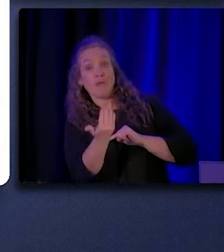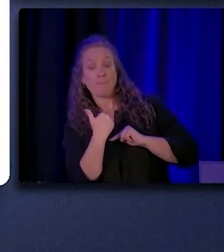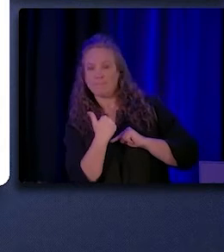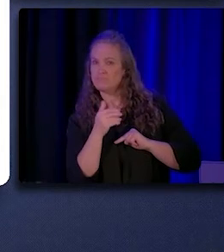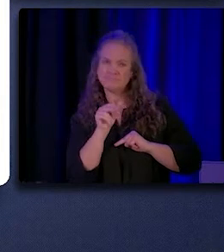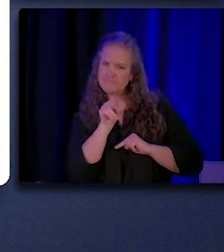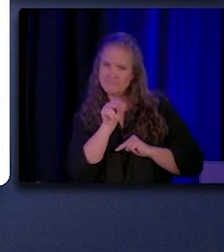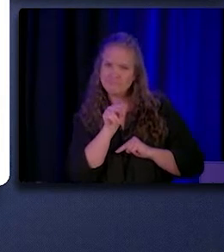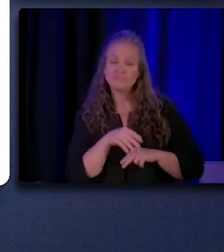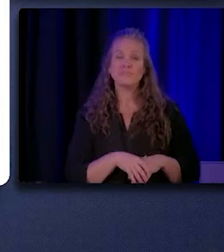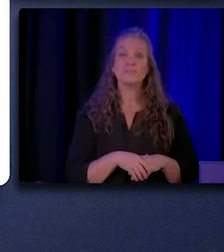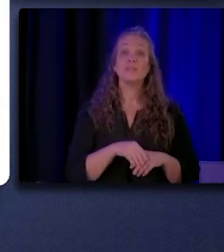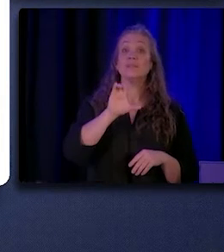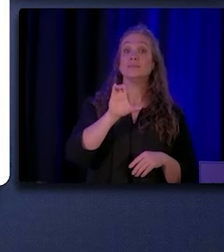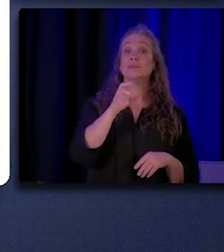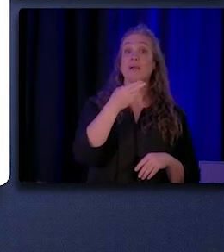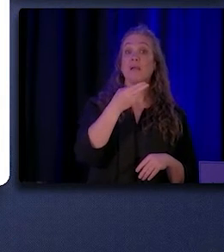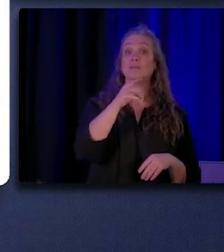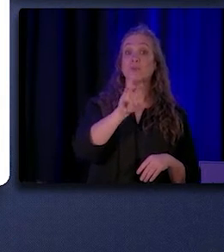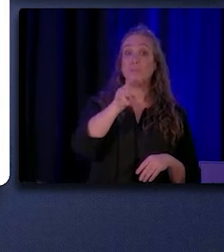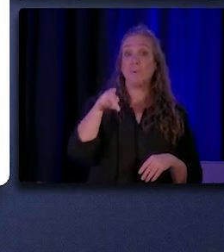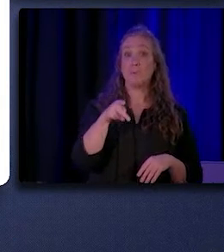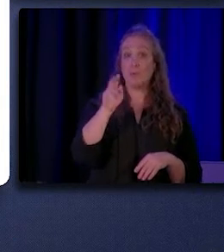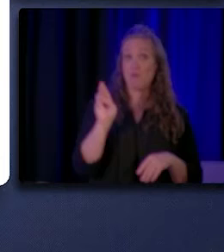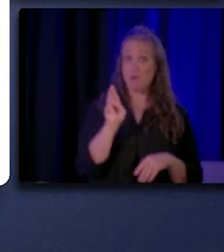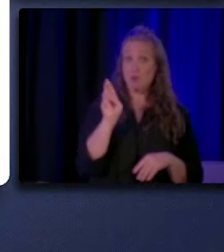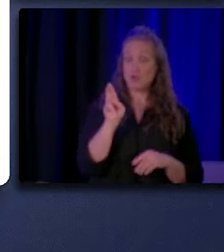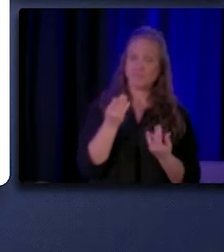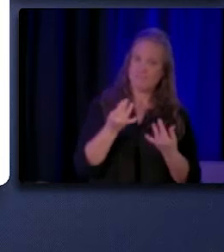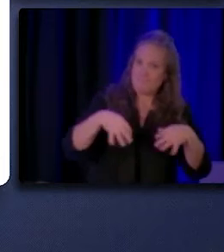CHW/P/Rs are an important part of this effort.